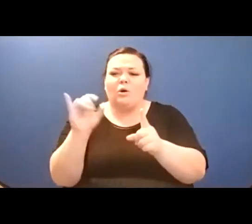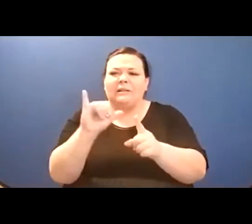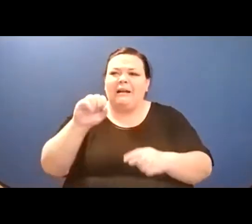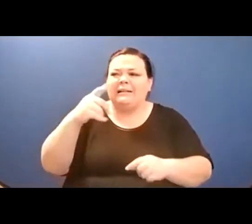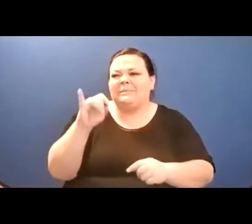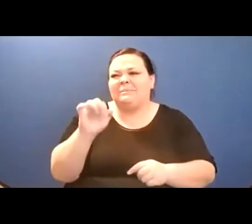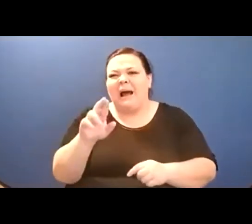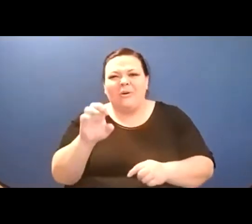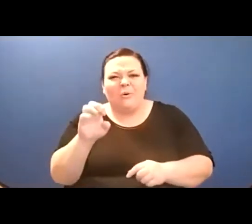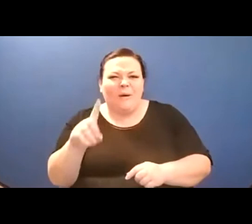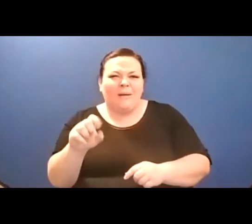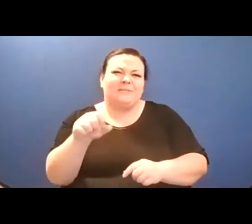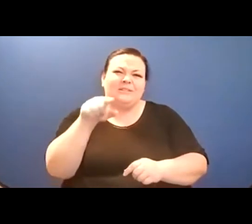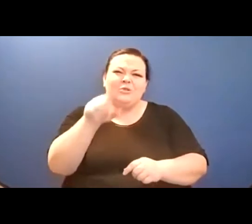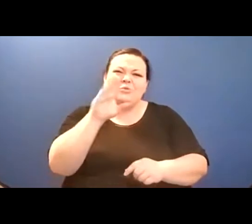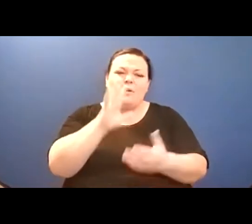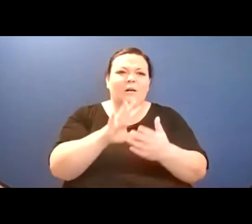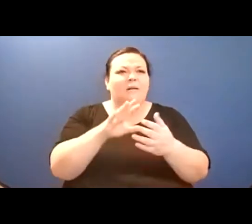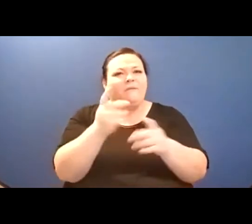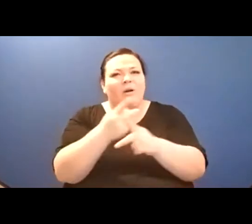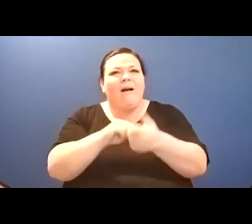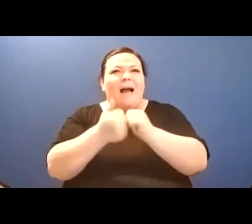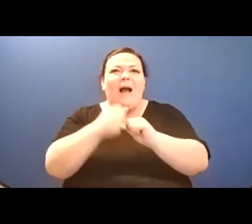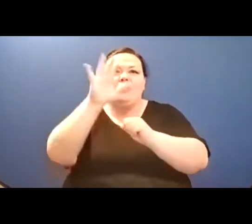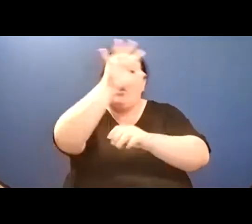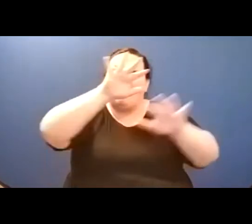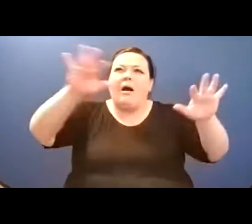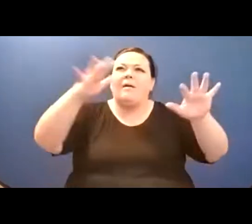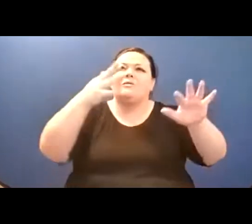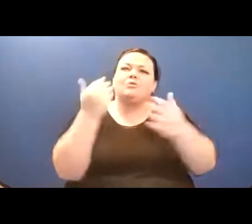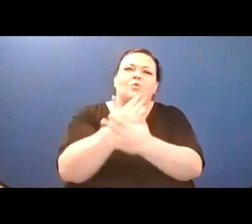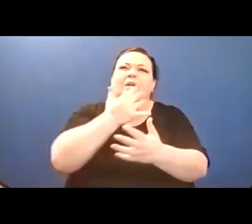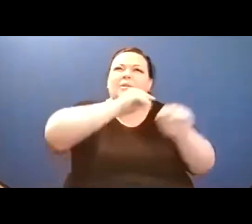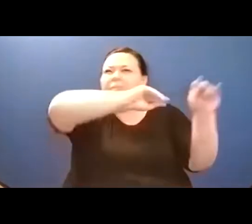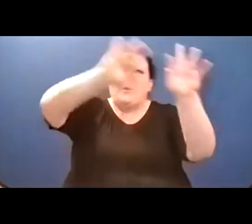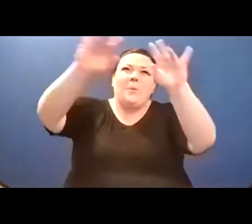or speak different languages. They will have interests you don't understand. They may be